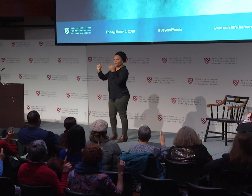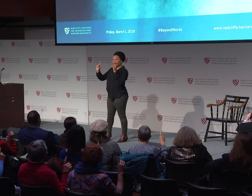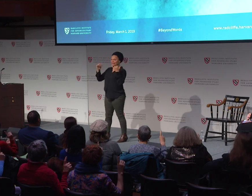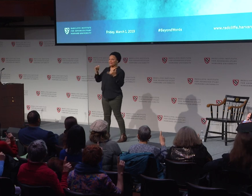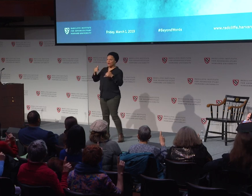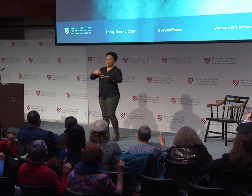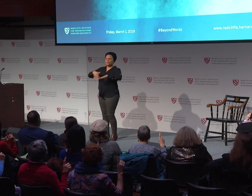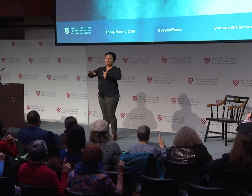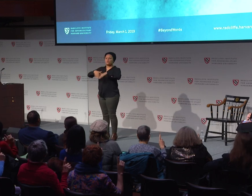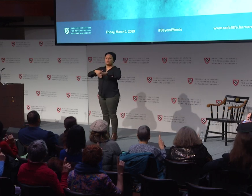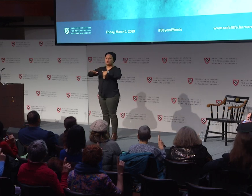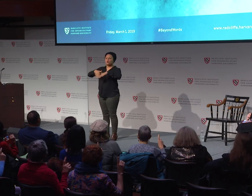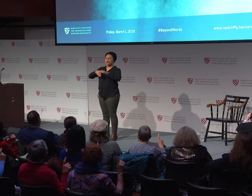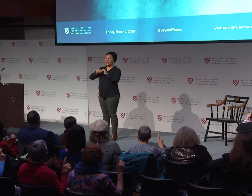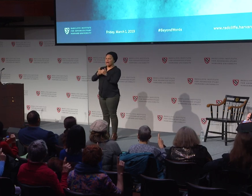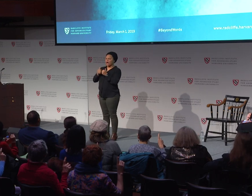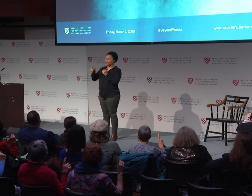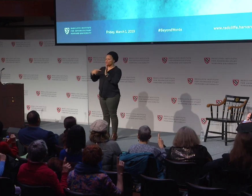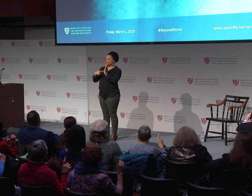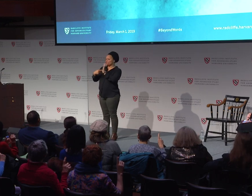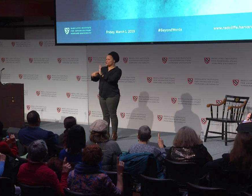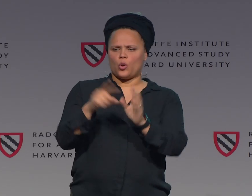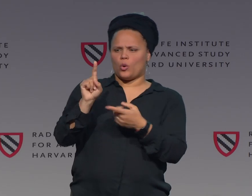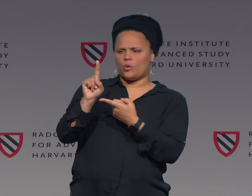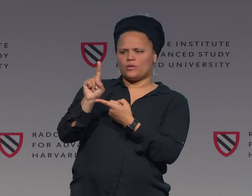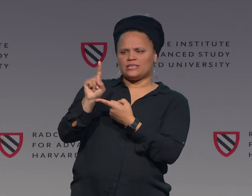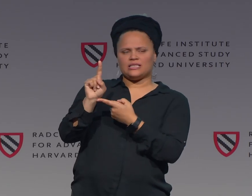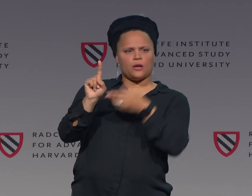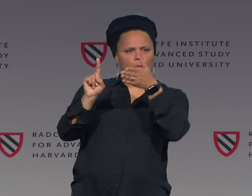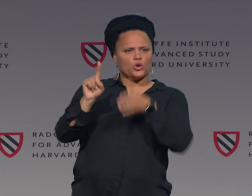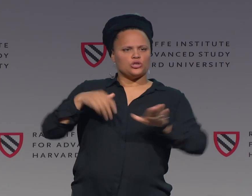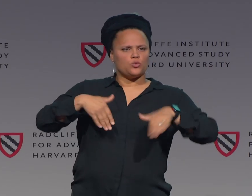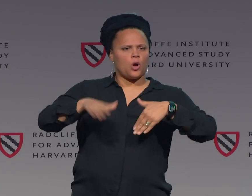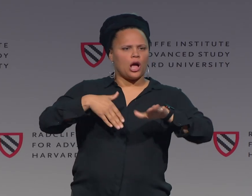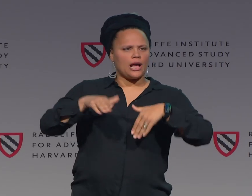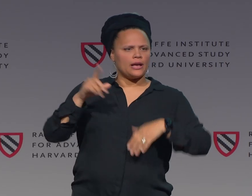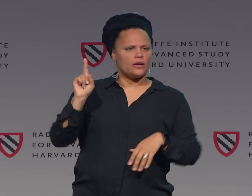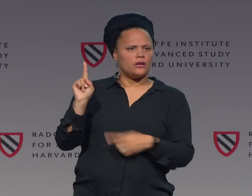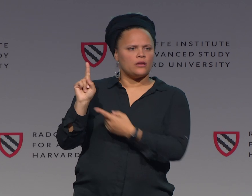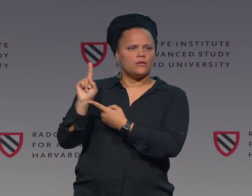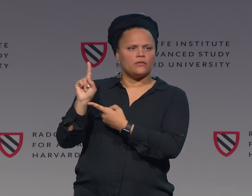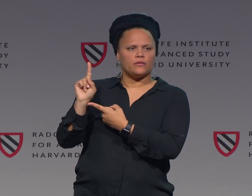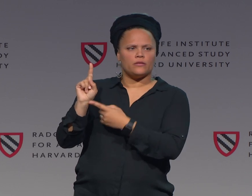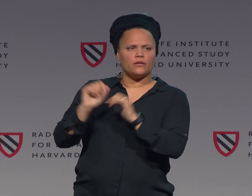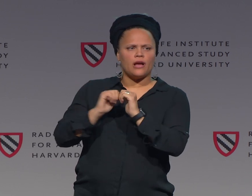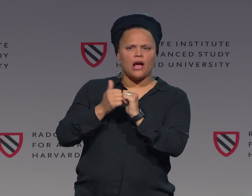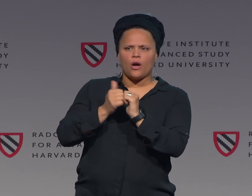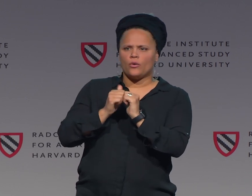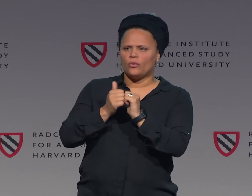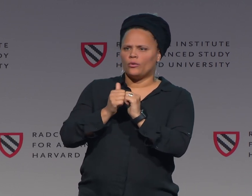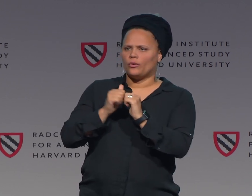That's what that represents. Now, if someone was going to indicate that that individual was walking, how would